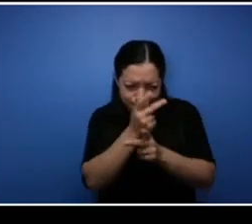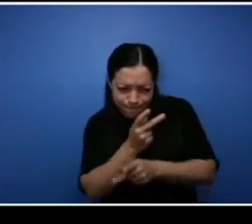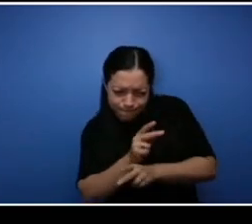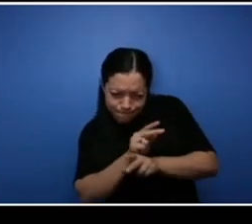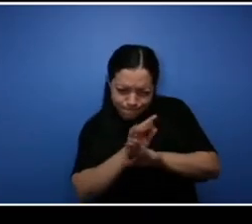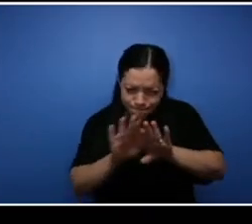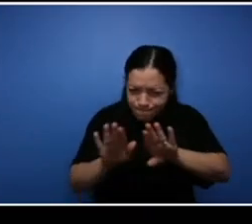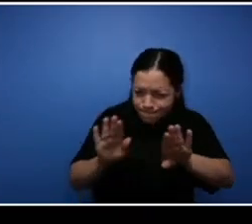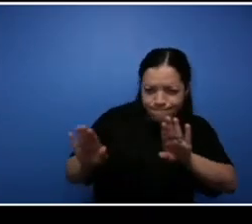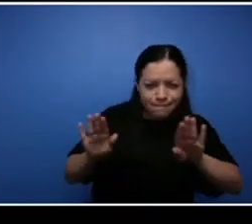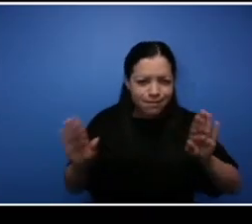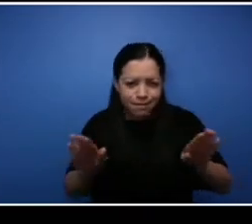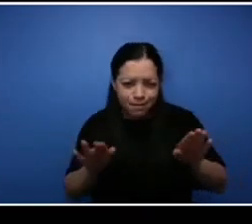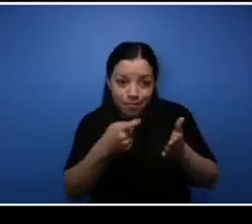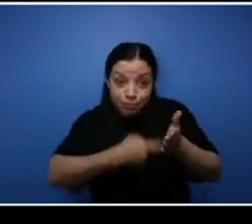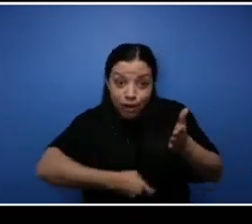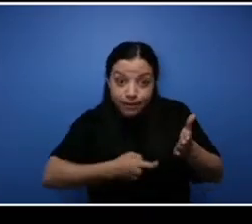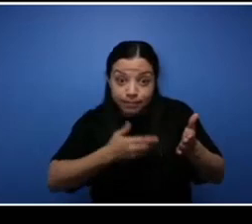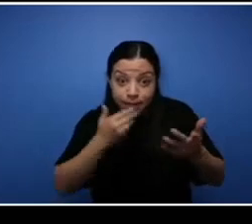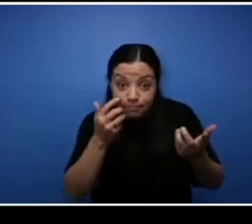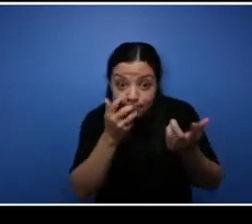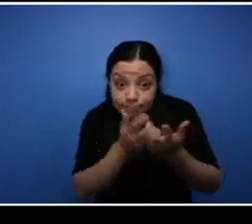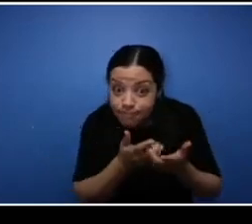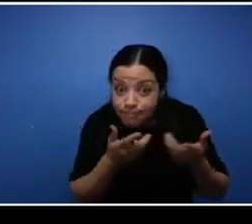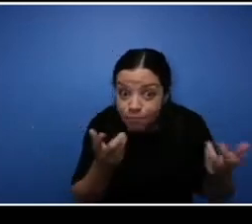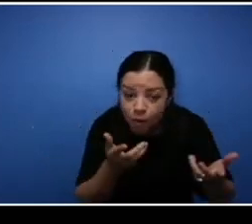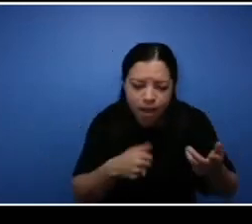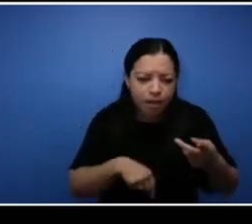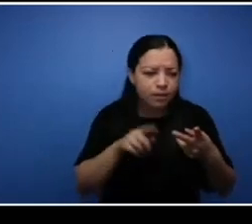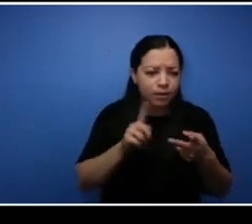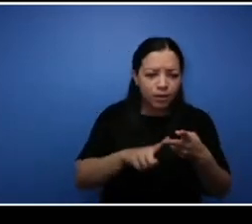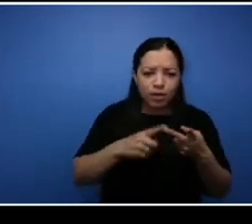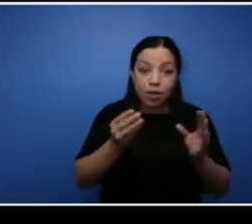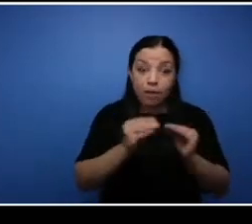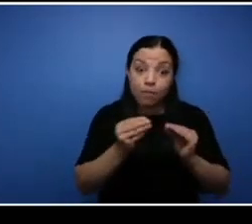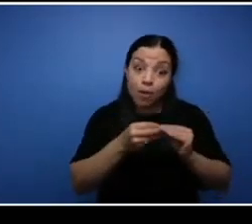point was like, if there was any people that wanted higher priced items. You know all of